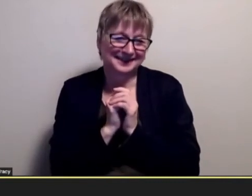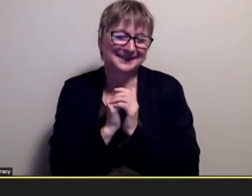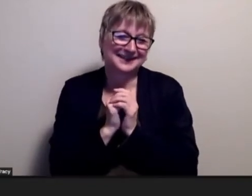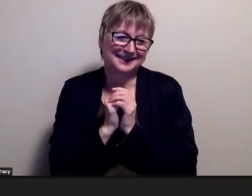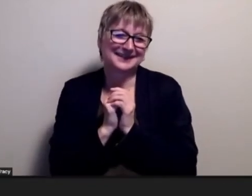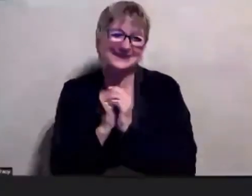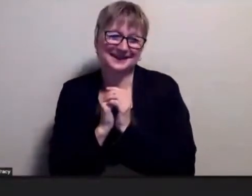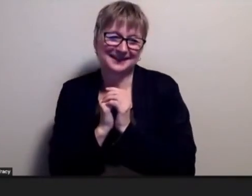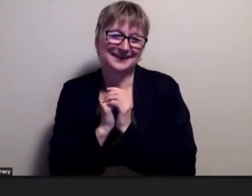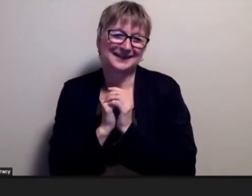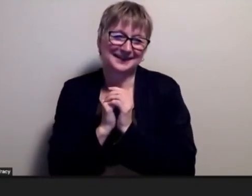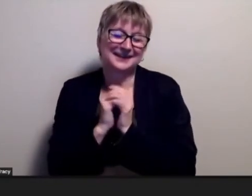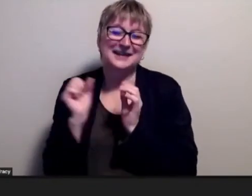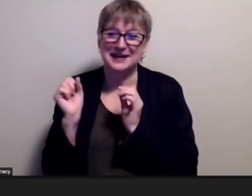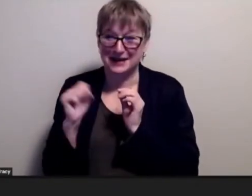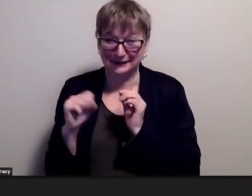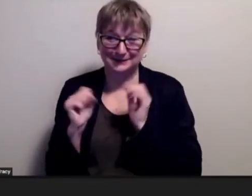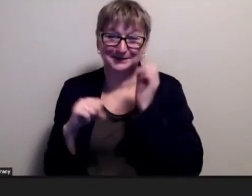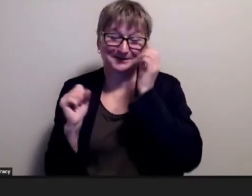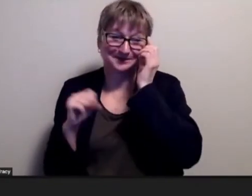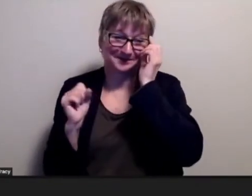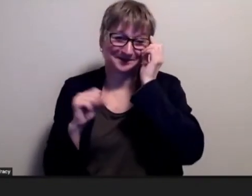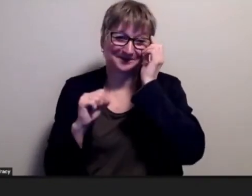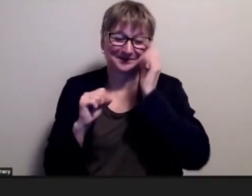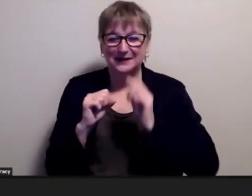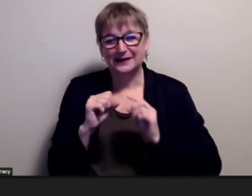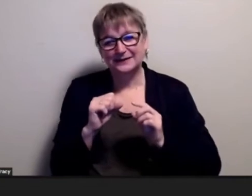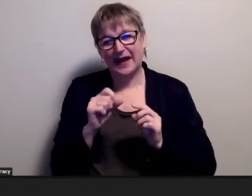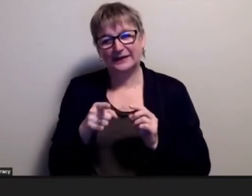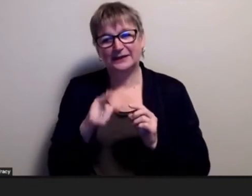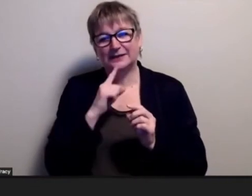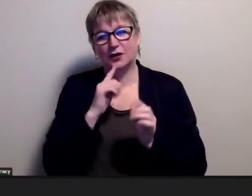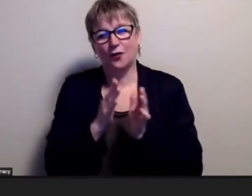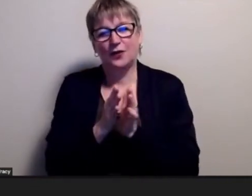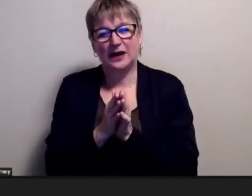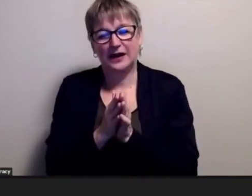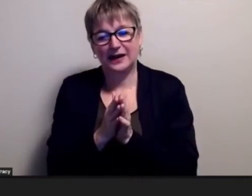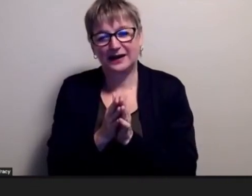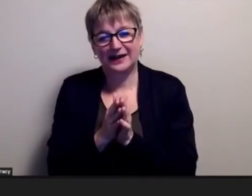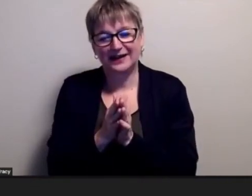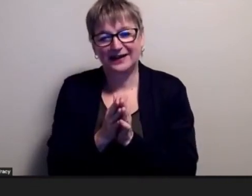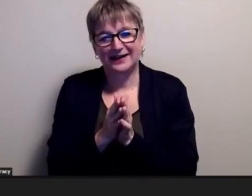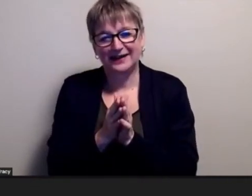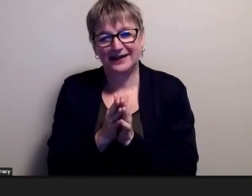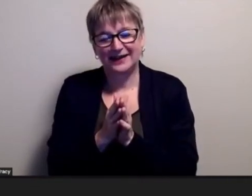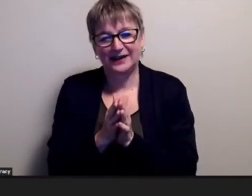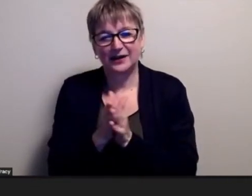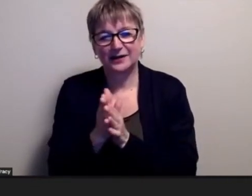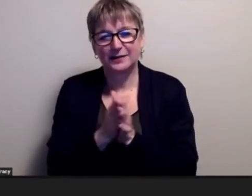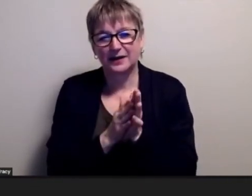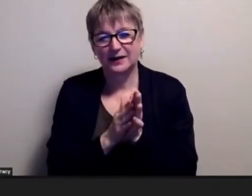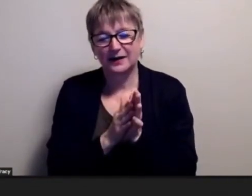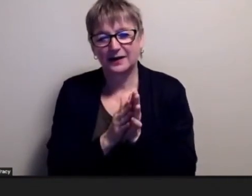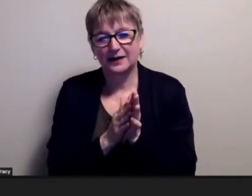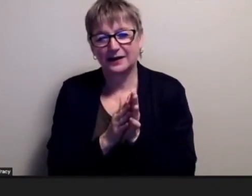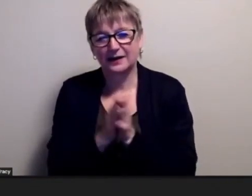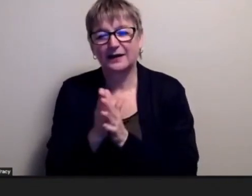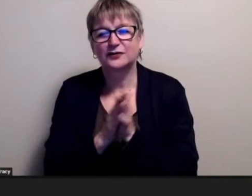yeah and you know it's so interesting because the the um the department a typical it's really